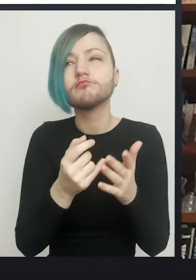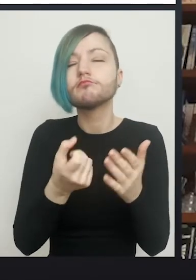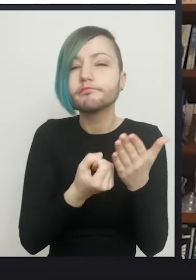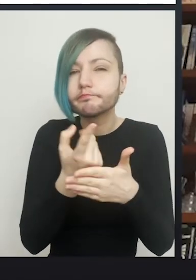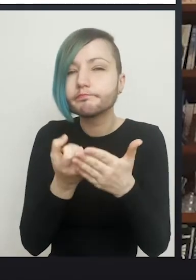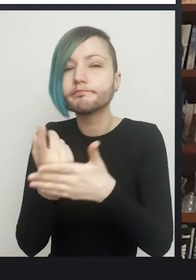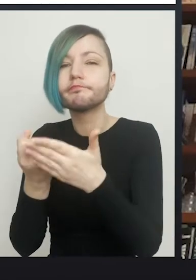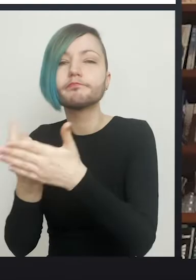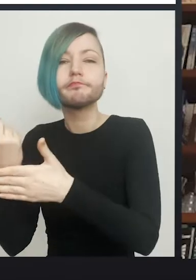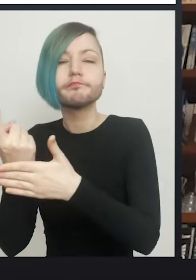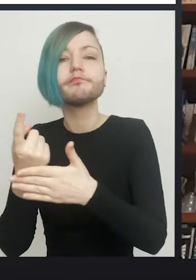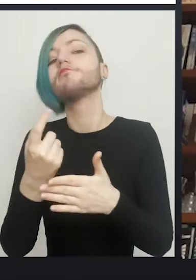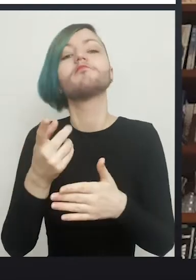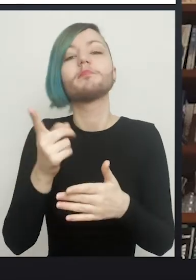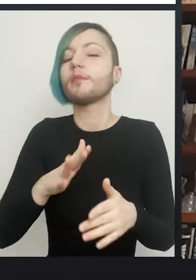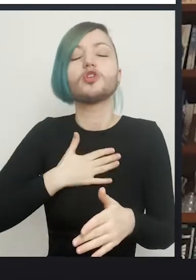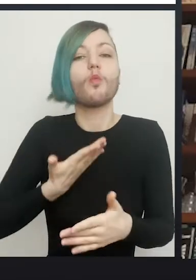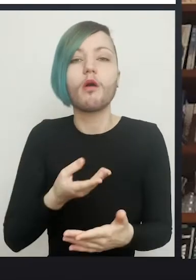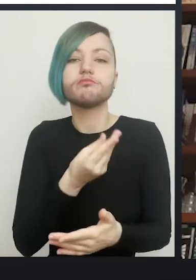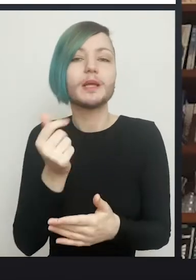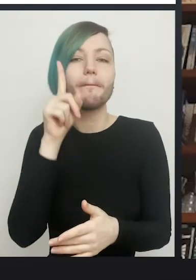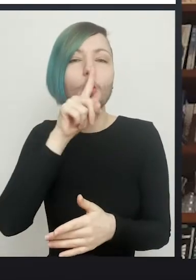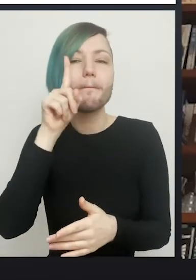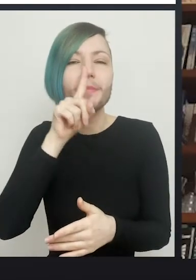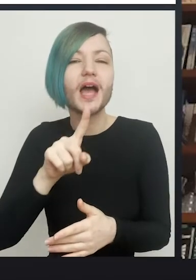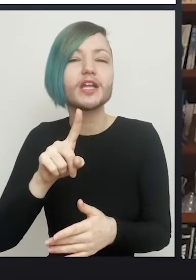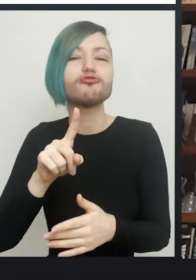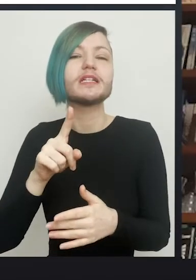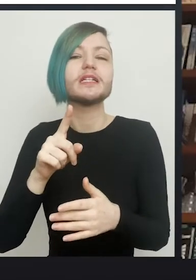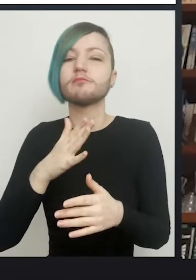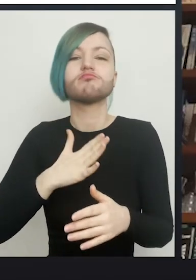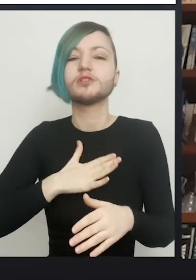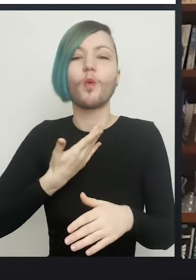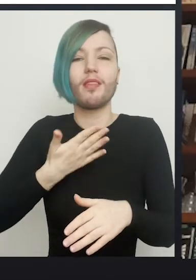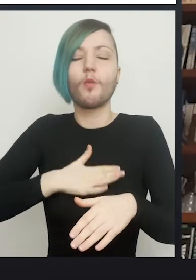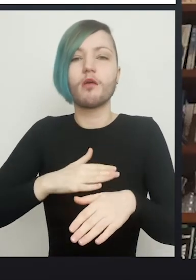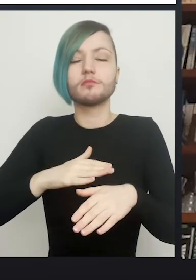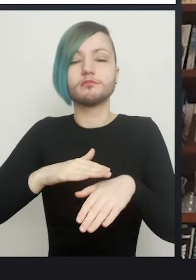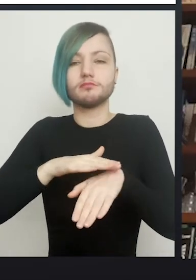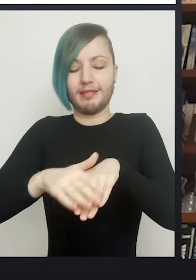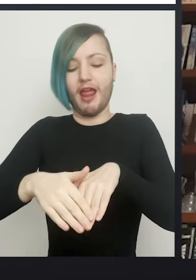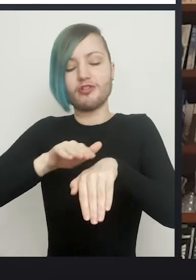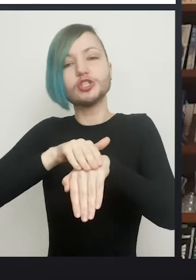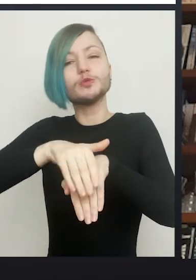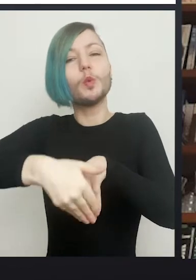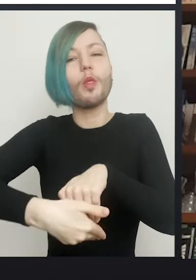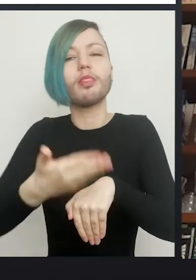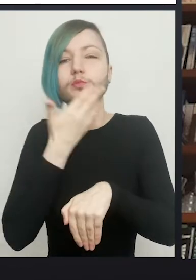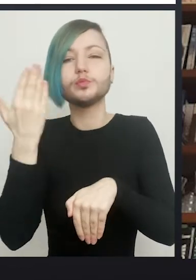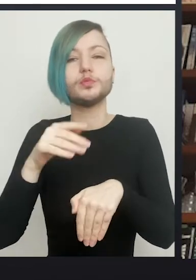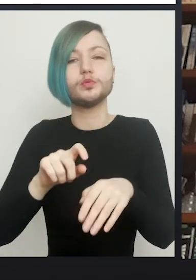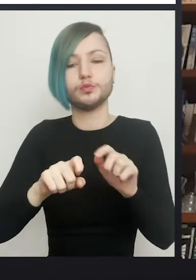non-binary patients want as flat a perineum as possible without the clitoris, but the vast